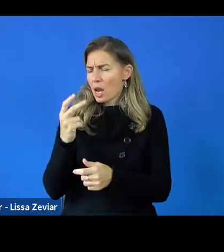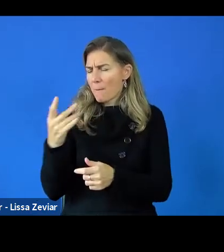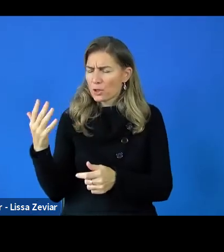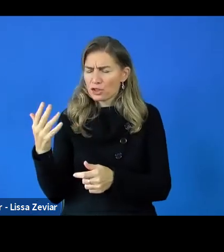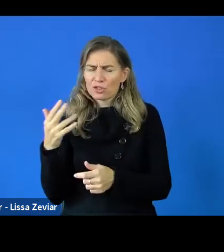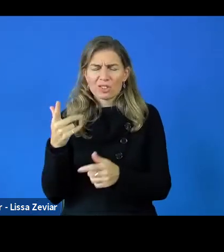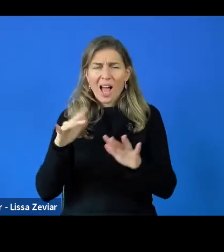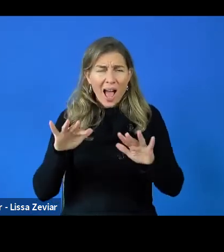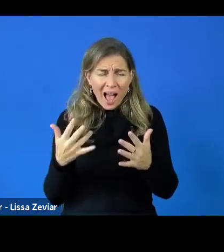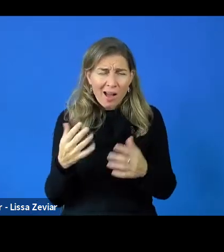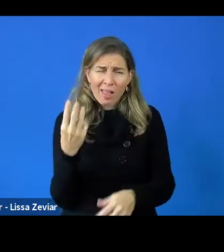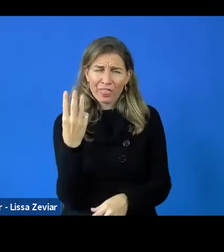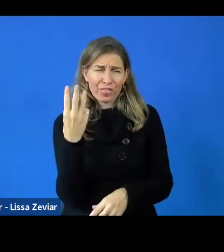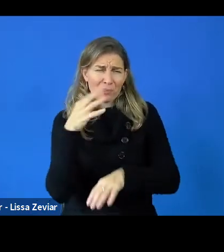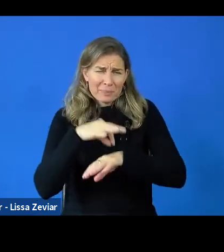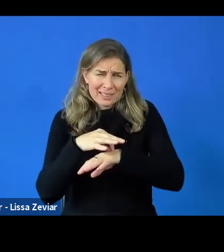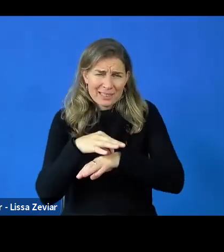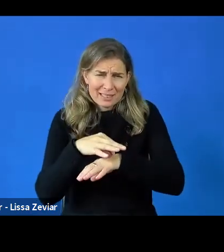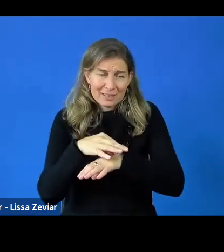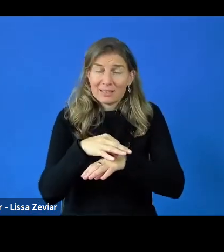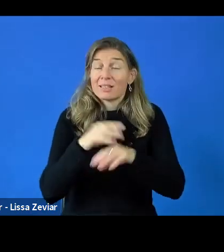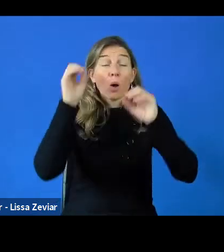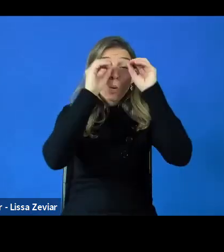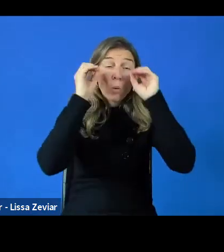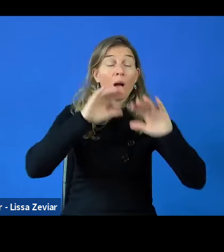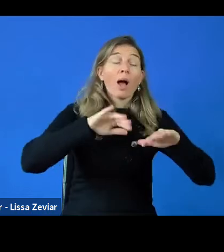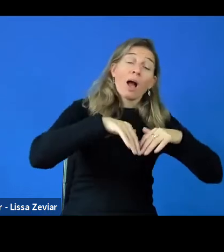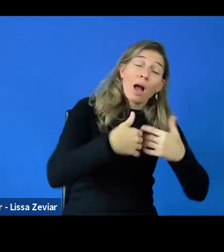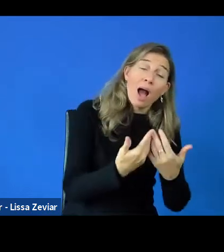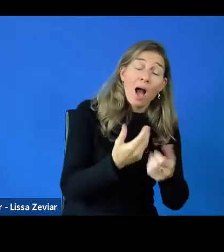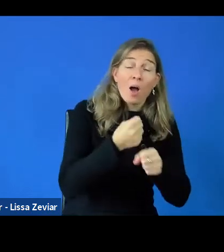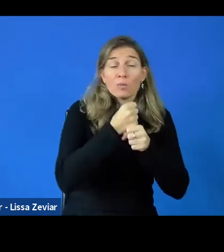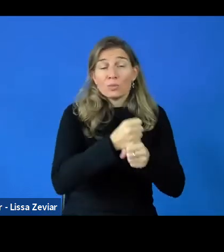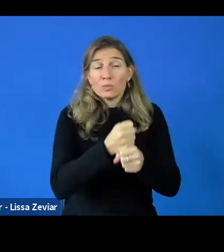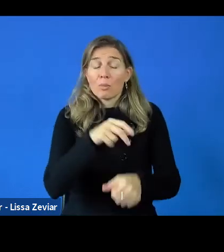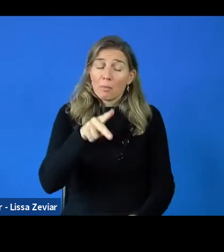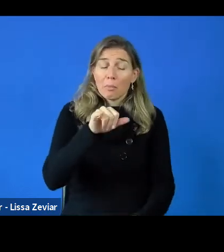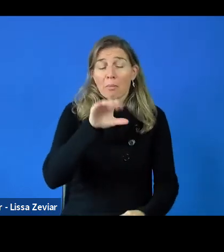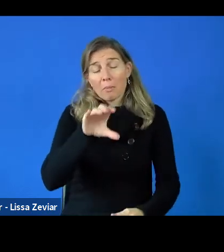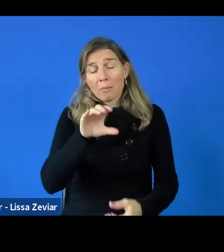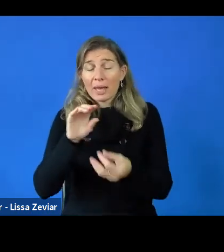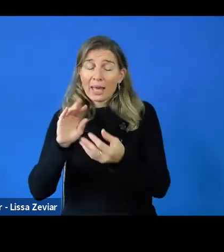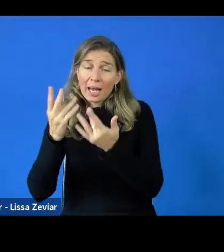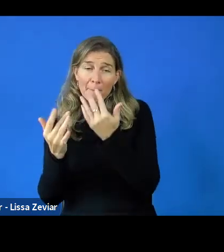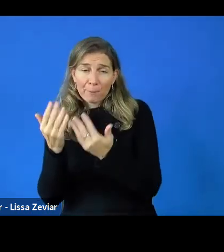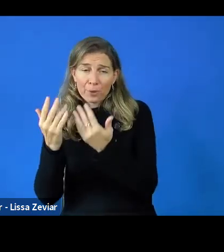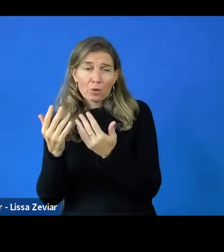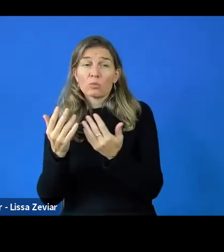If you put in Google how to generate a PIC number It would tell you, very quickly you go in all languages in Europe,